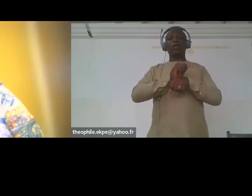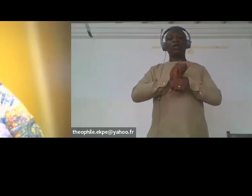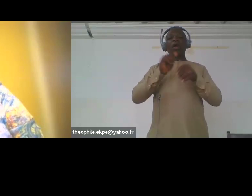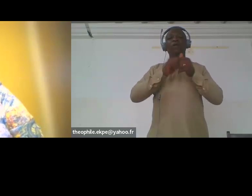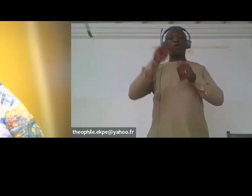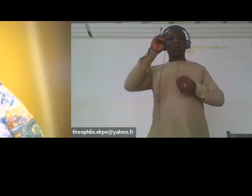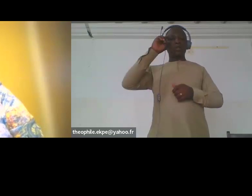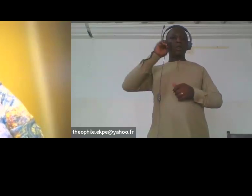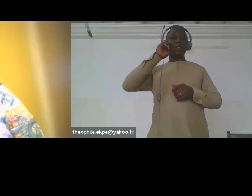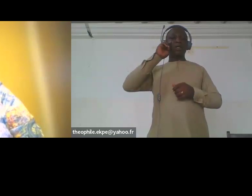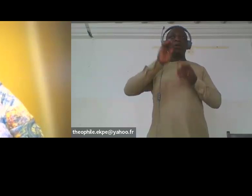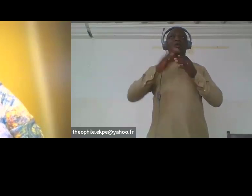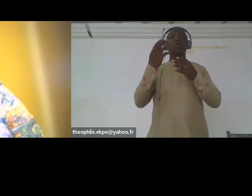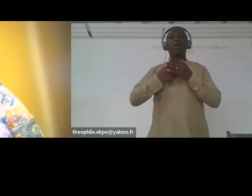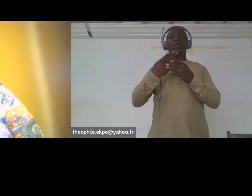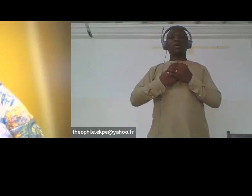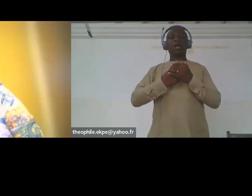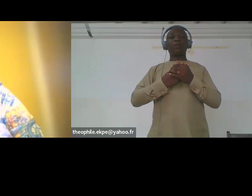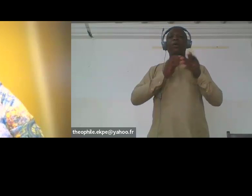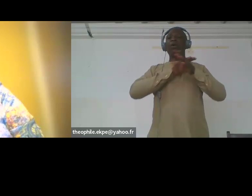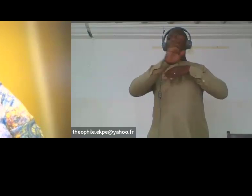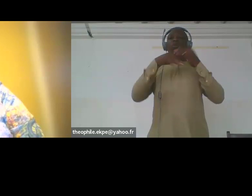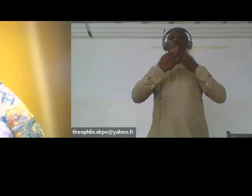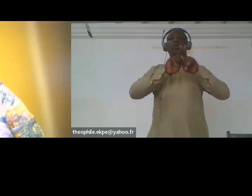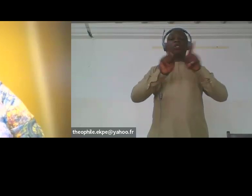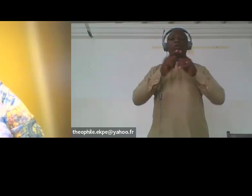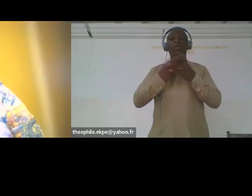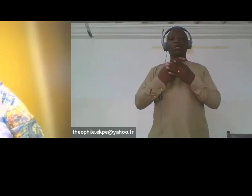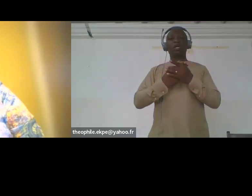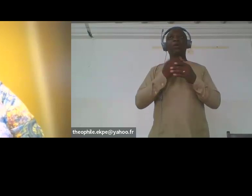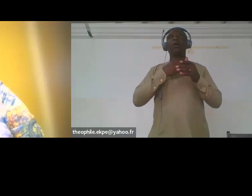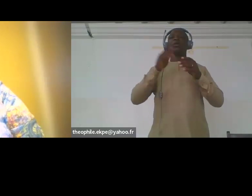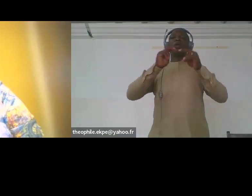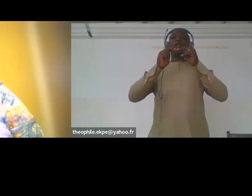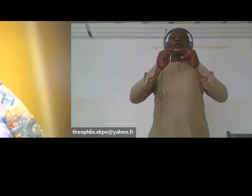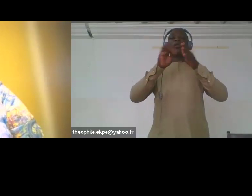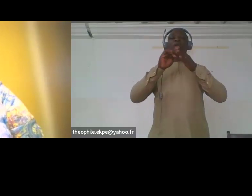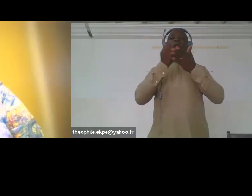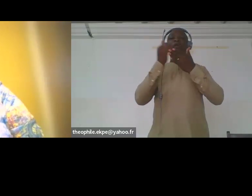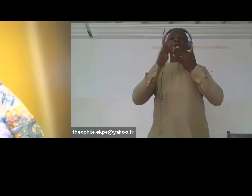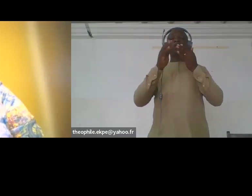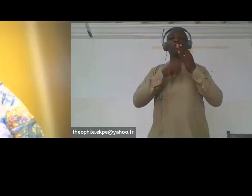disability - and literacy level. For those with physical disabilities because